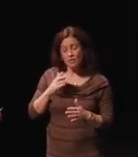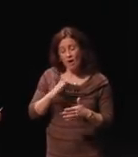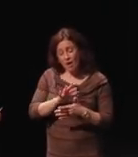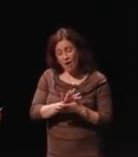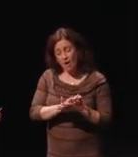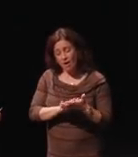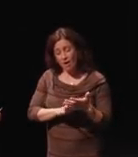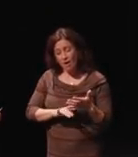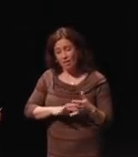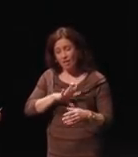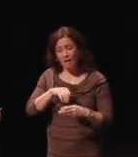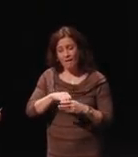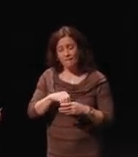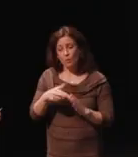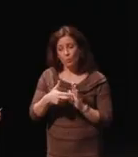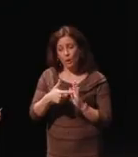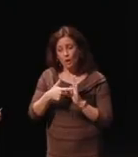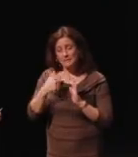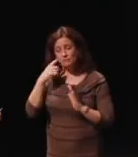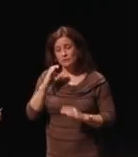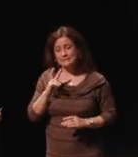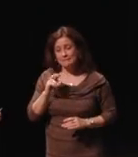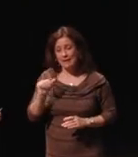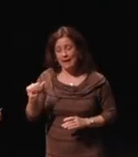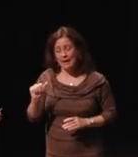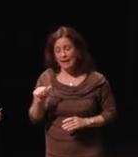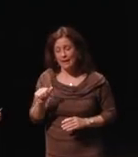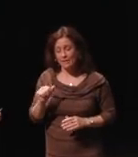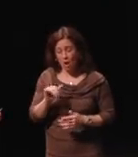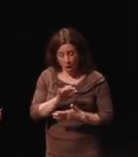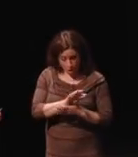the CVAA have resulted